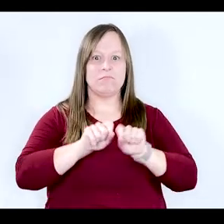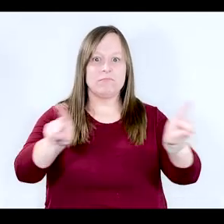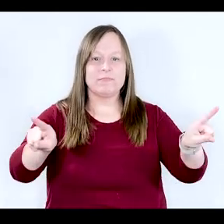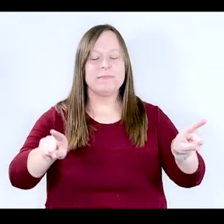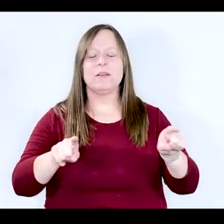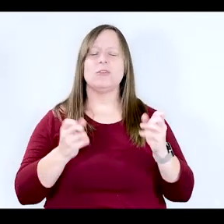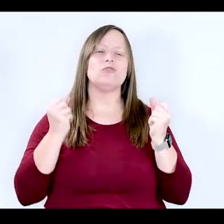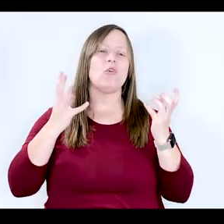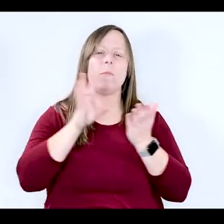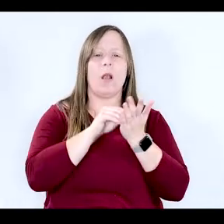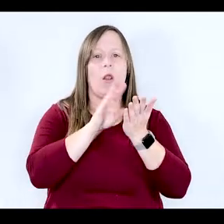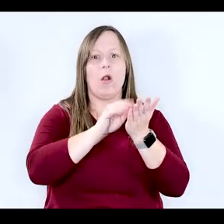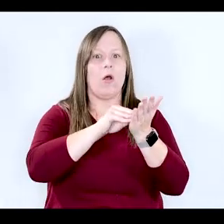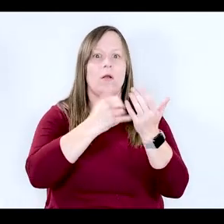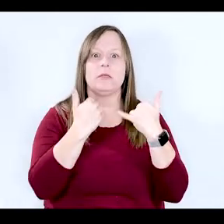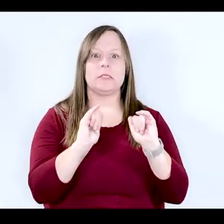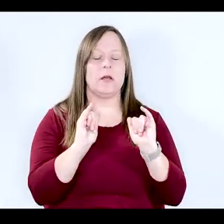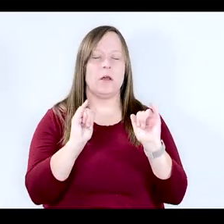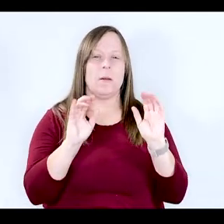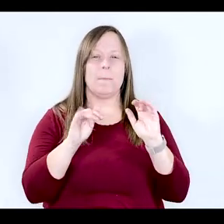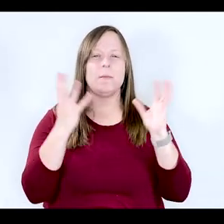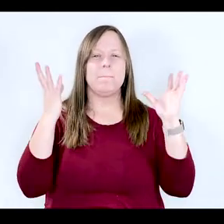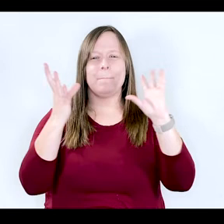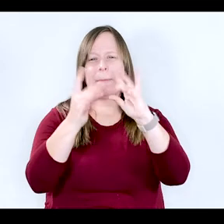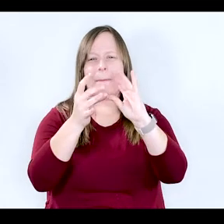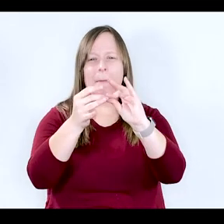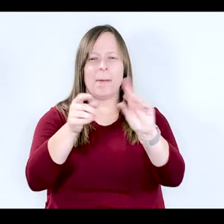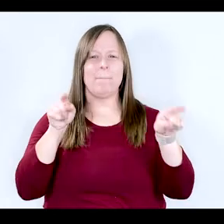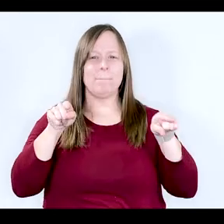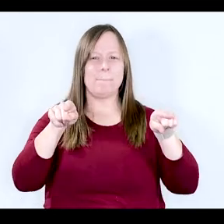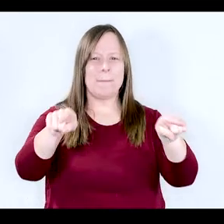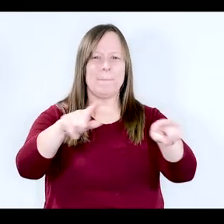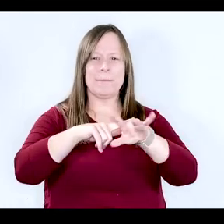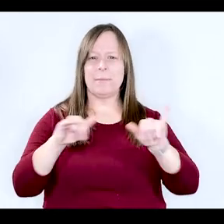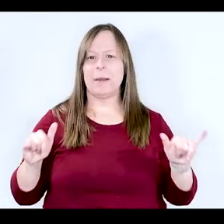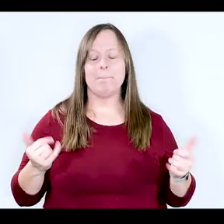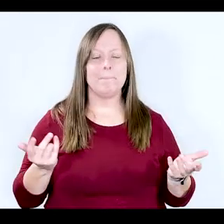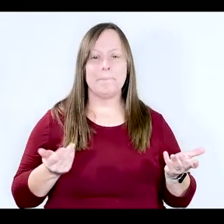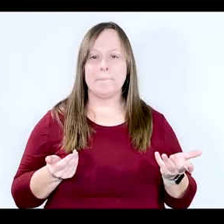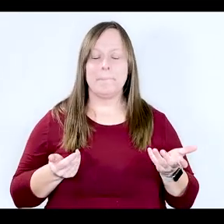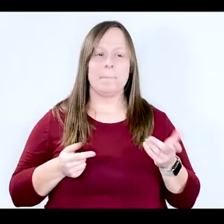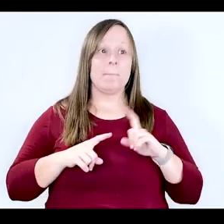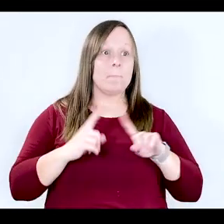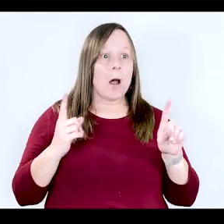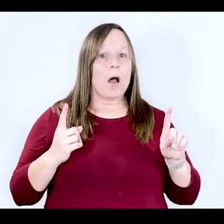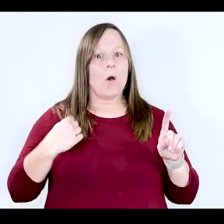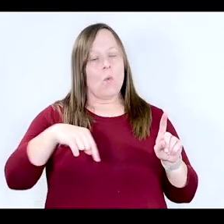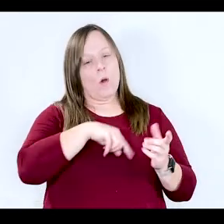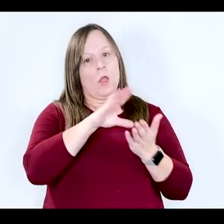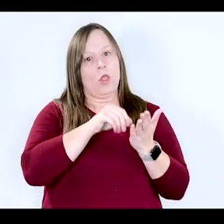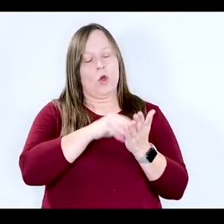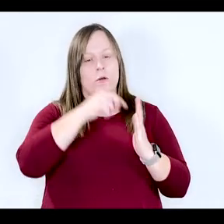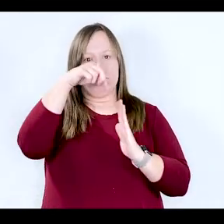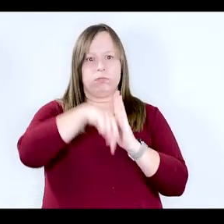things that we're still learning and there's so many kind of connections that we're seeing between these two systems. But, you know, we're learning so much more